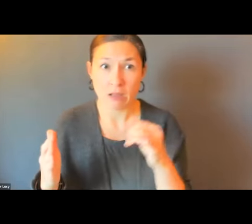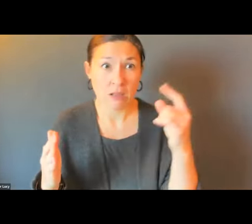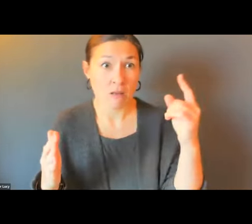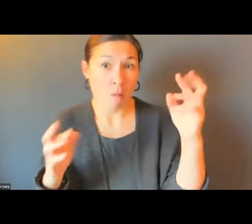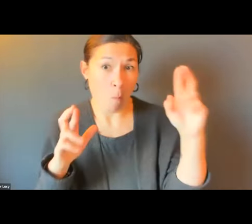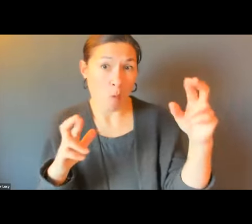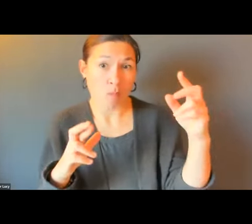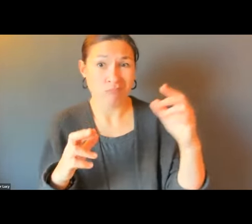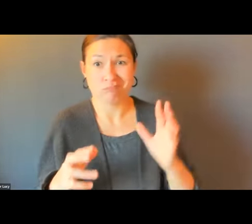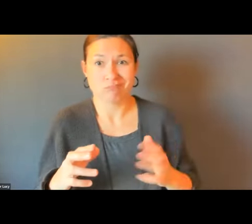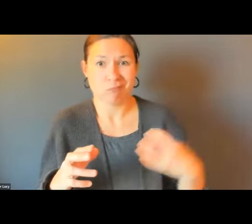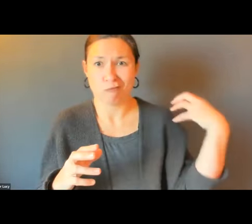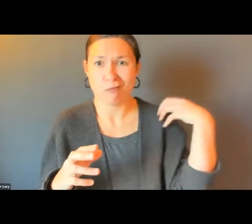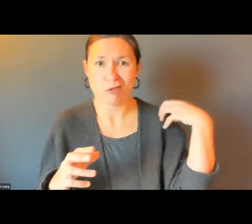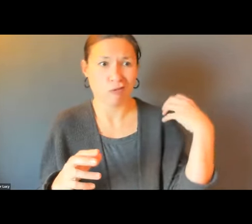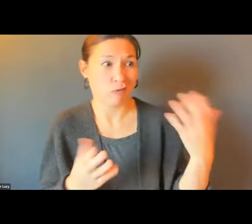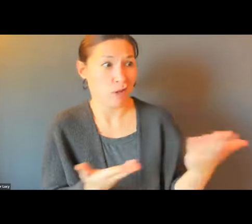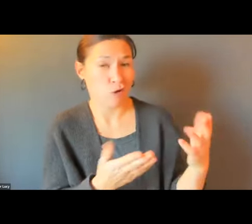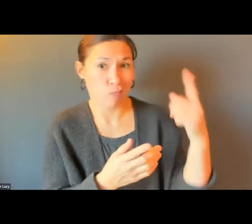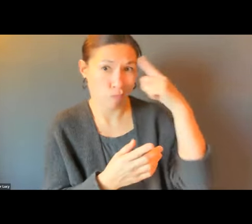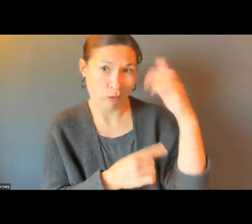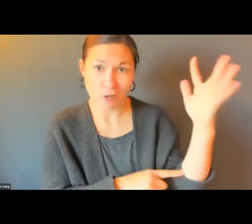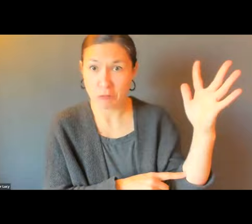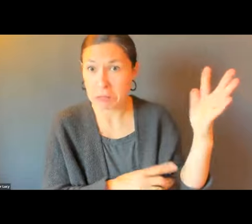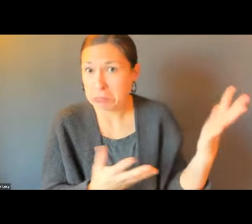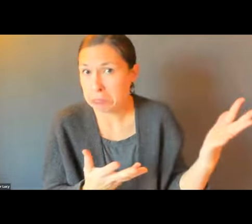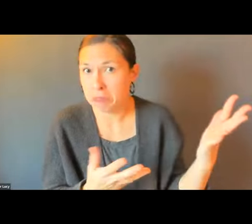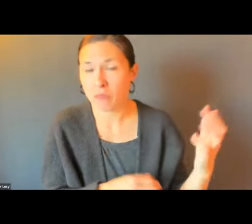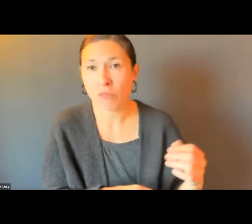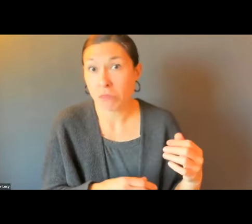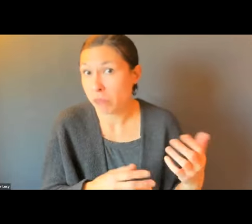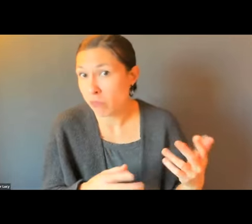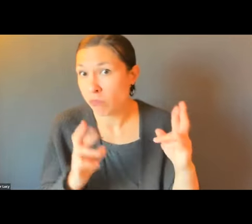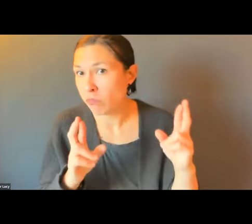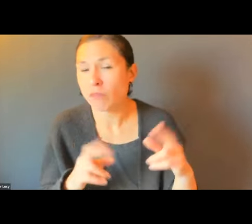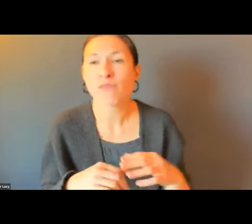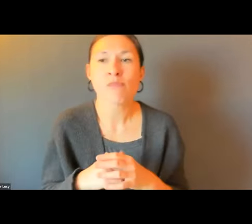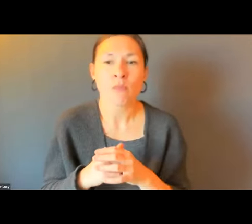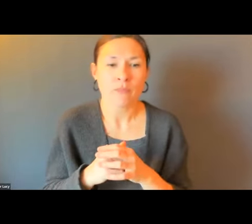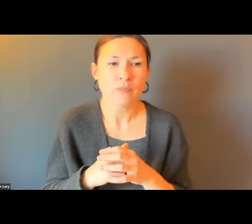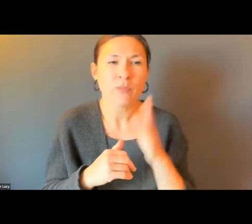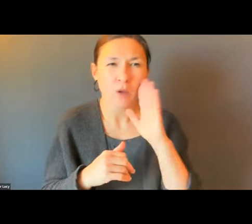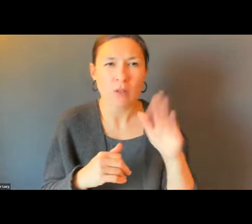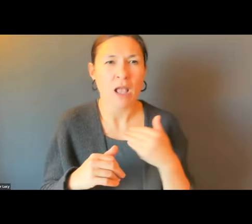HI, I'M NOT SURE IF ALL TOWNS HAVE THAT. I DON'T KNOW IF SOMEONE IS HERE FROM BRAINTREE.